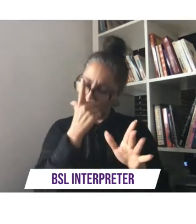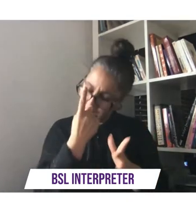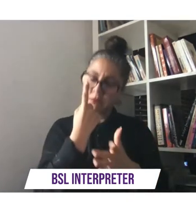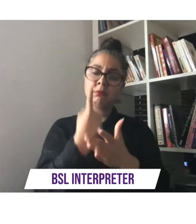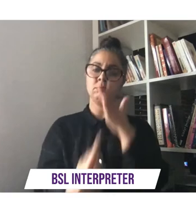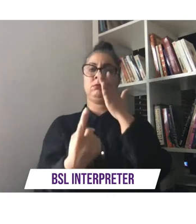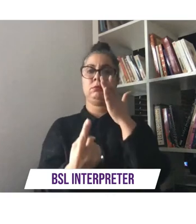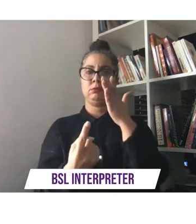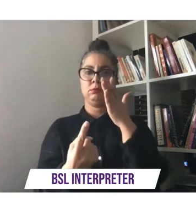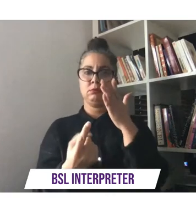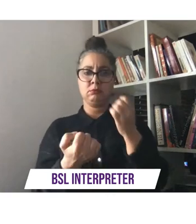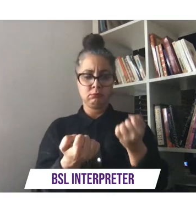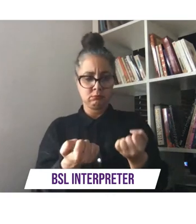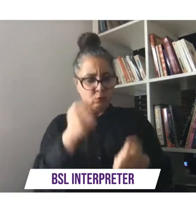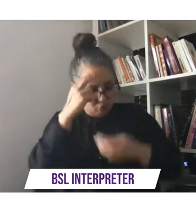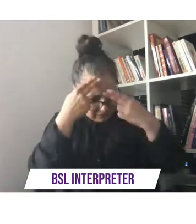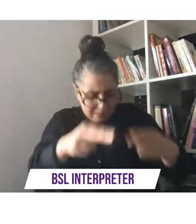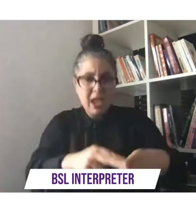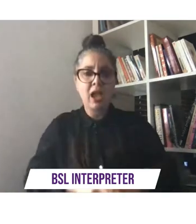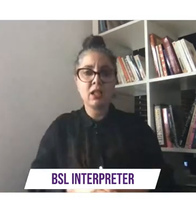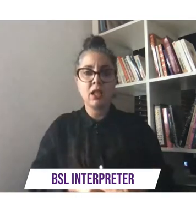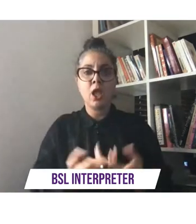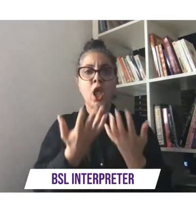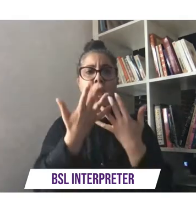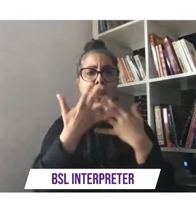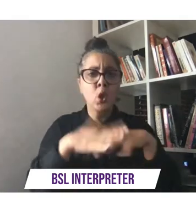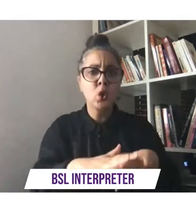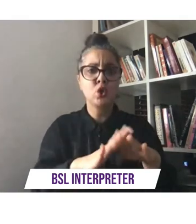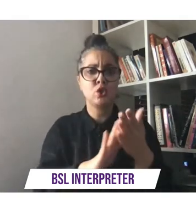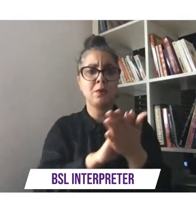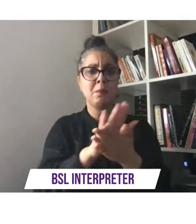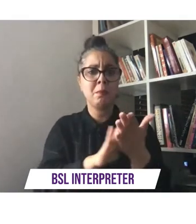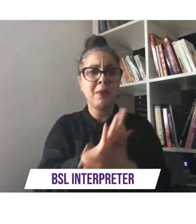inclusion is about contributing we are part of everything and we can lead too